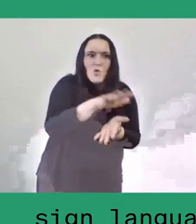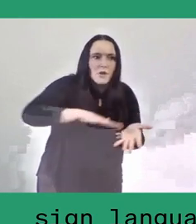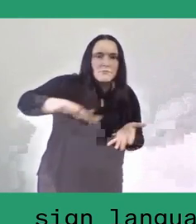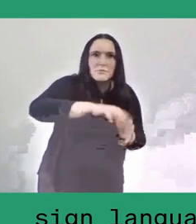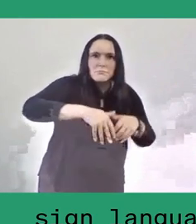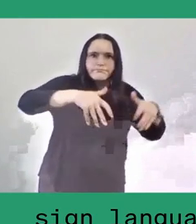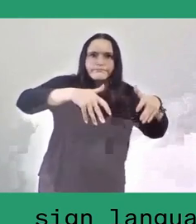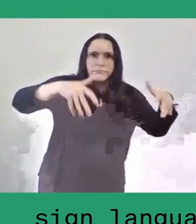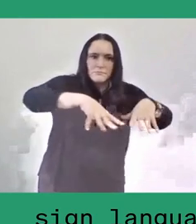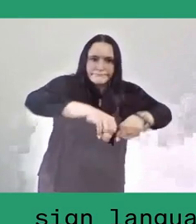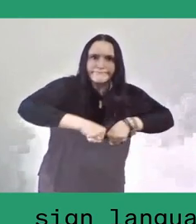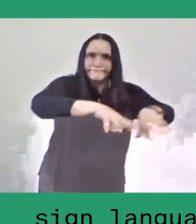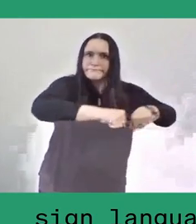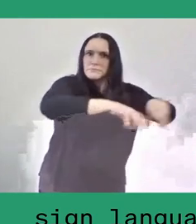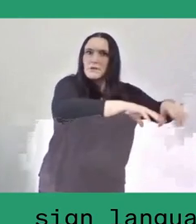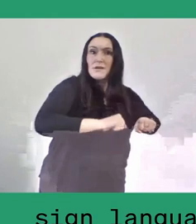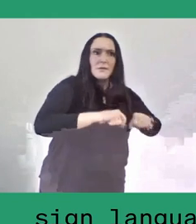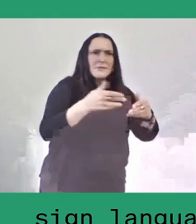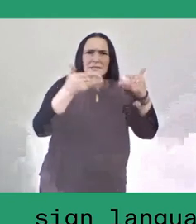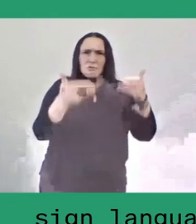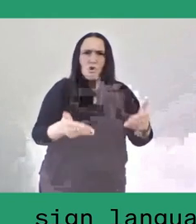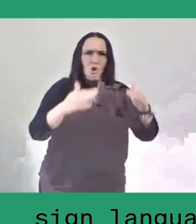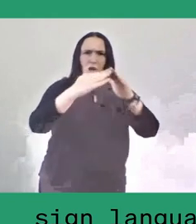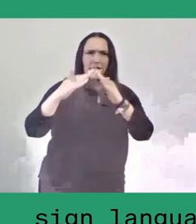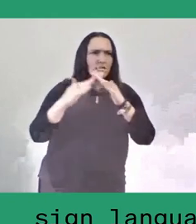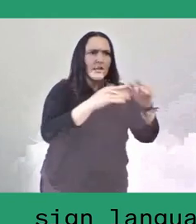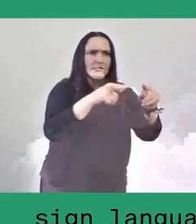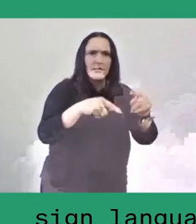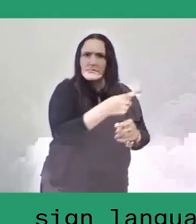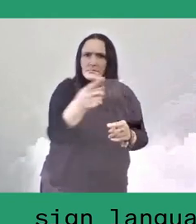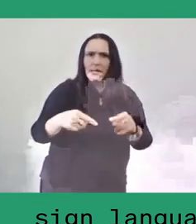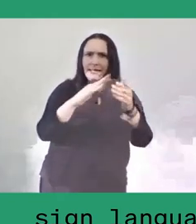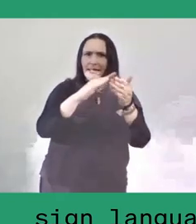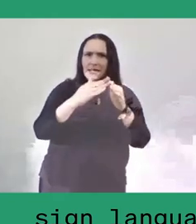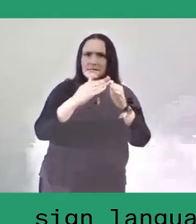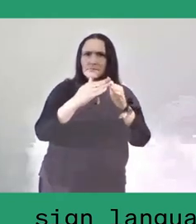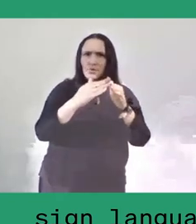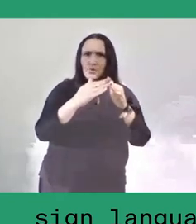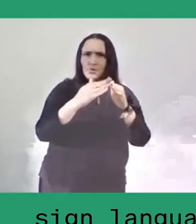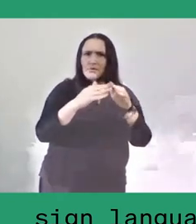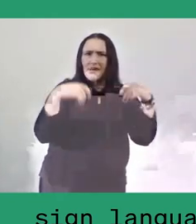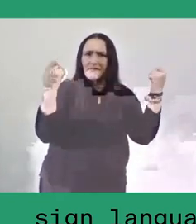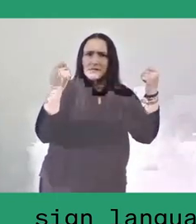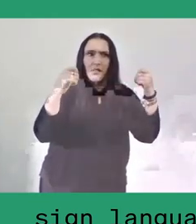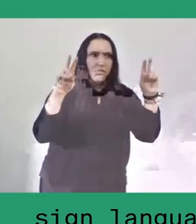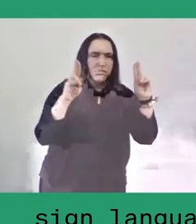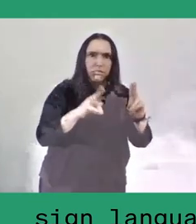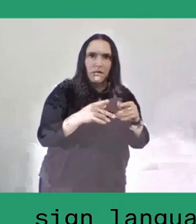the residents invented an annual kampung festival. The name Cempluk means kerosene lamp